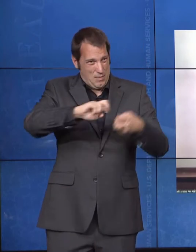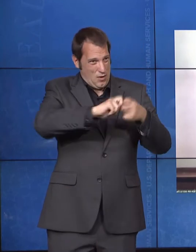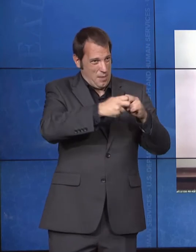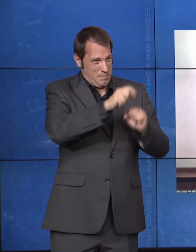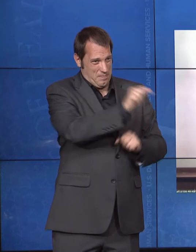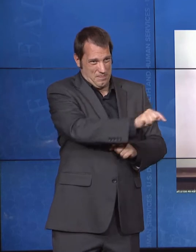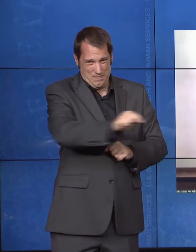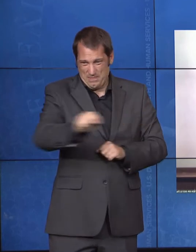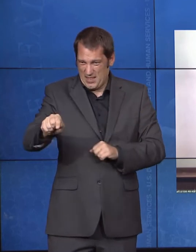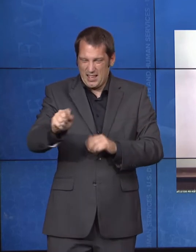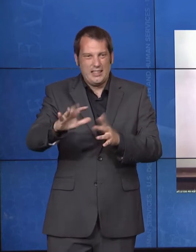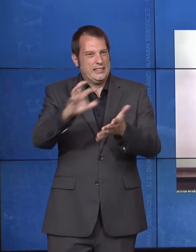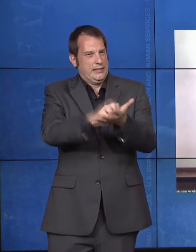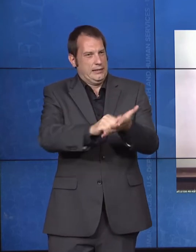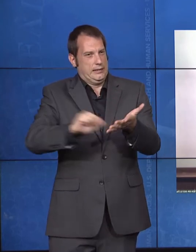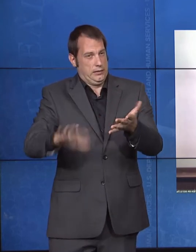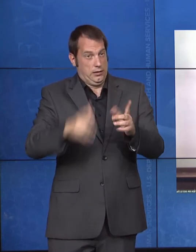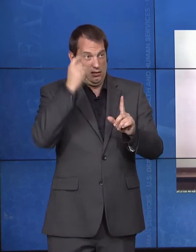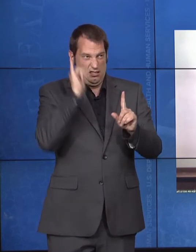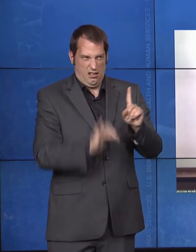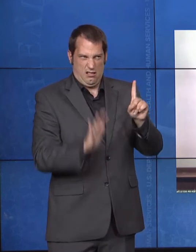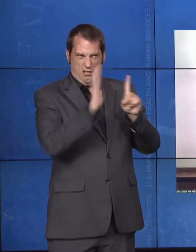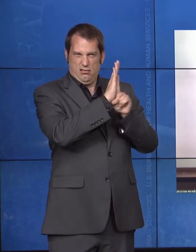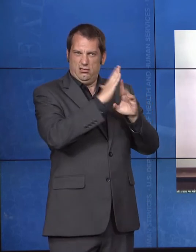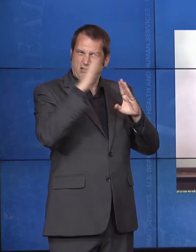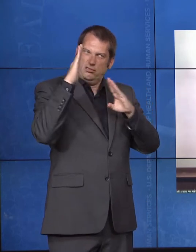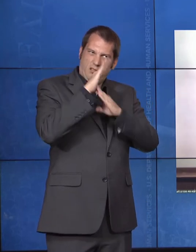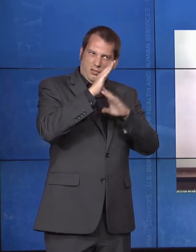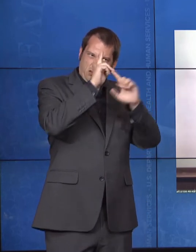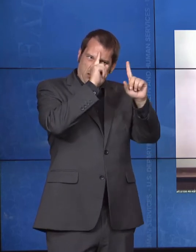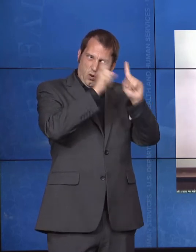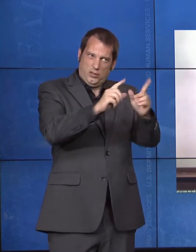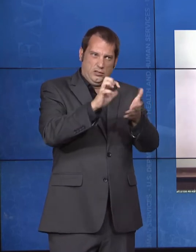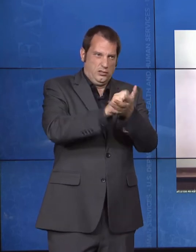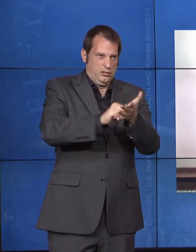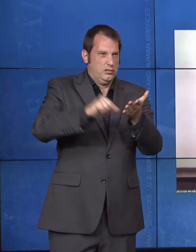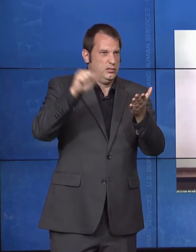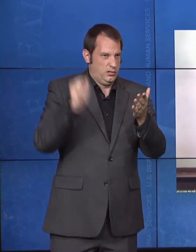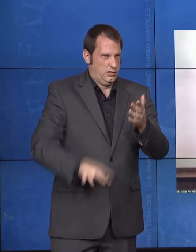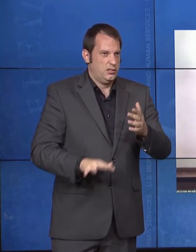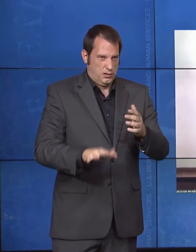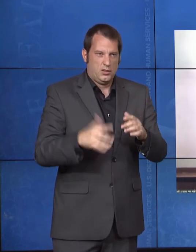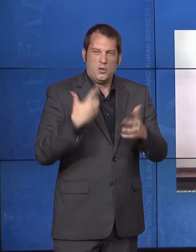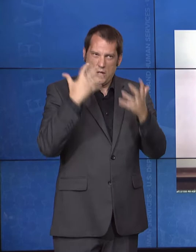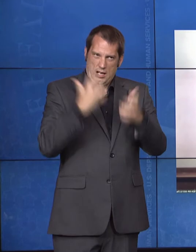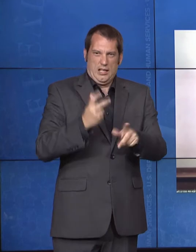equitable access to both routine and life-saving care and the right to receive the services